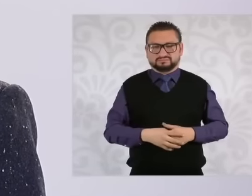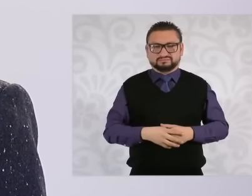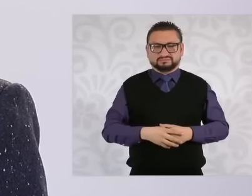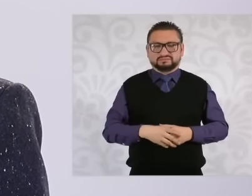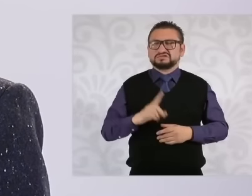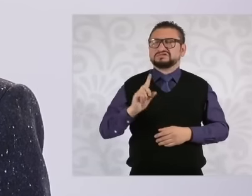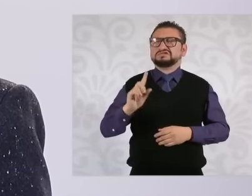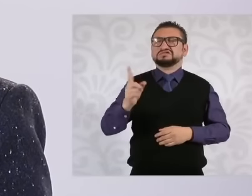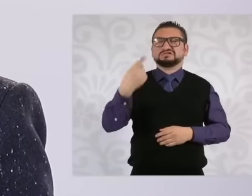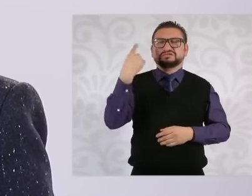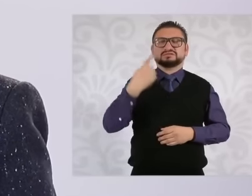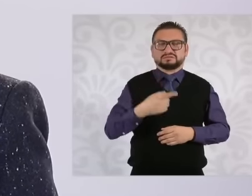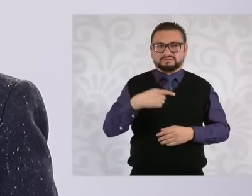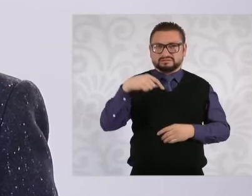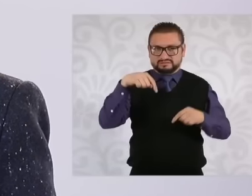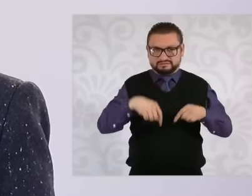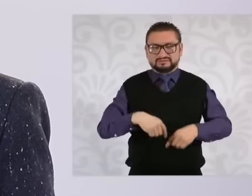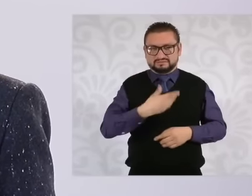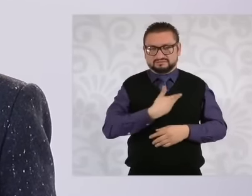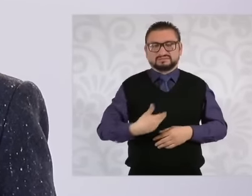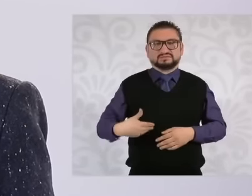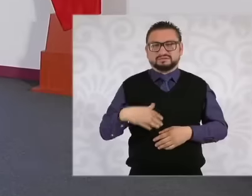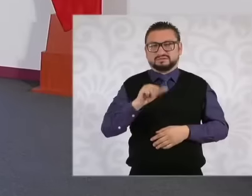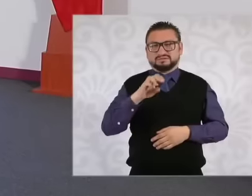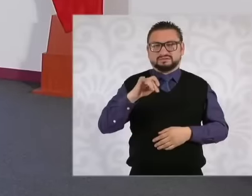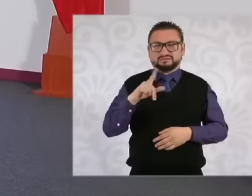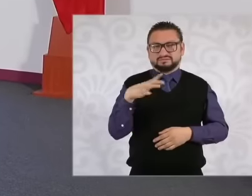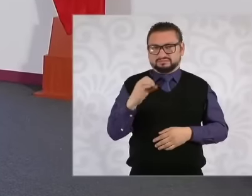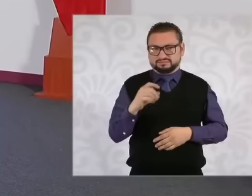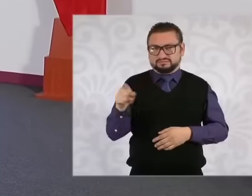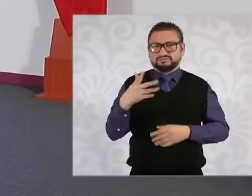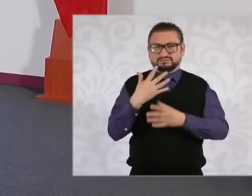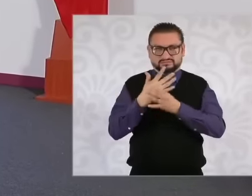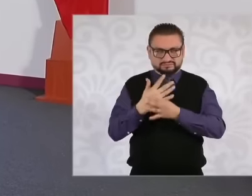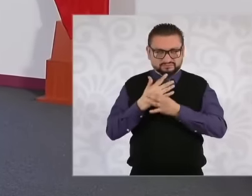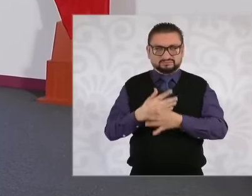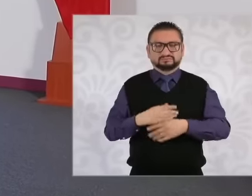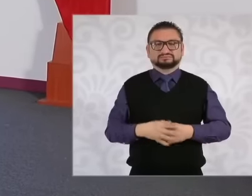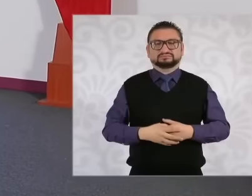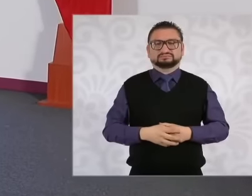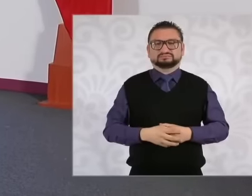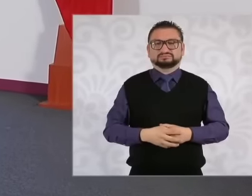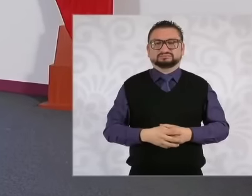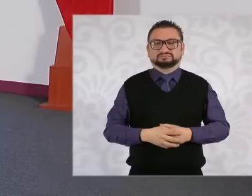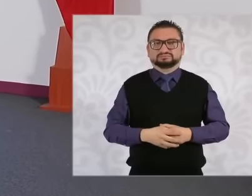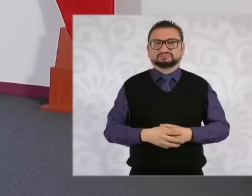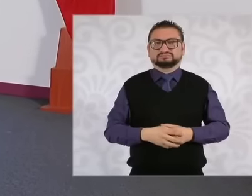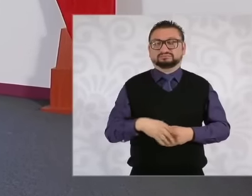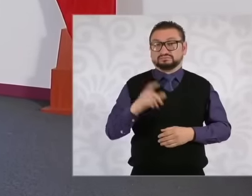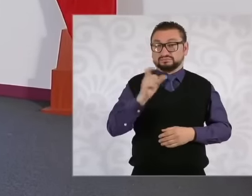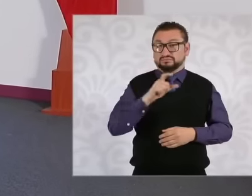here President López Obrador spoke that even the prosecutor's office